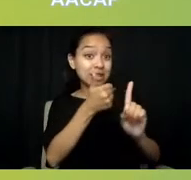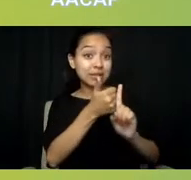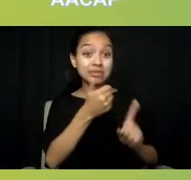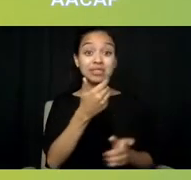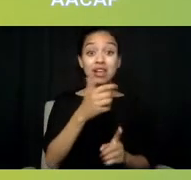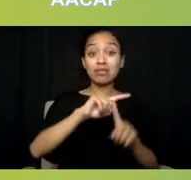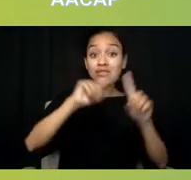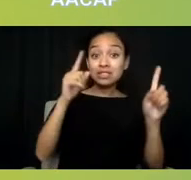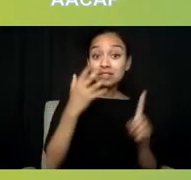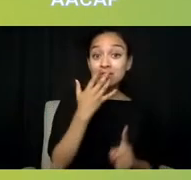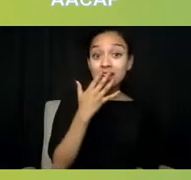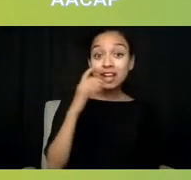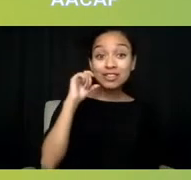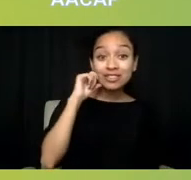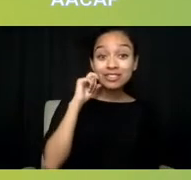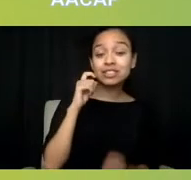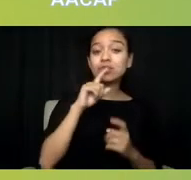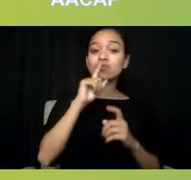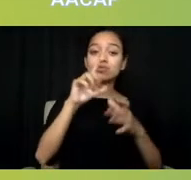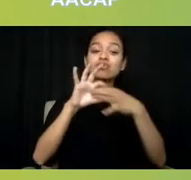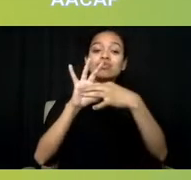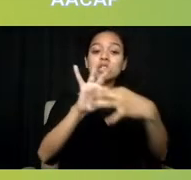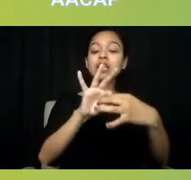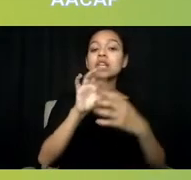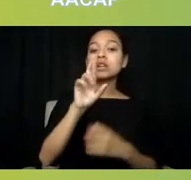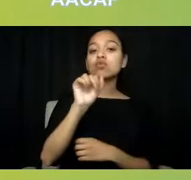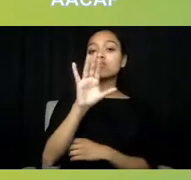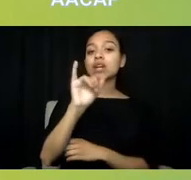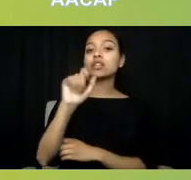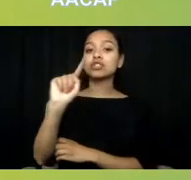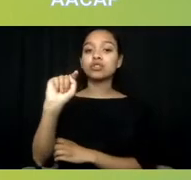So this is where we need to keep the frame very high level